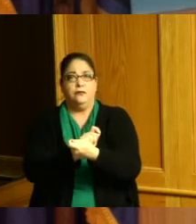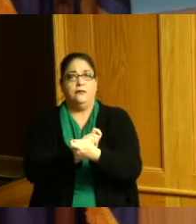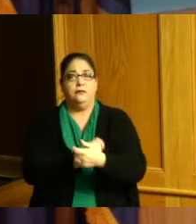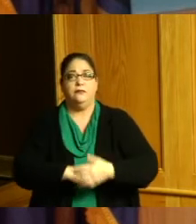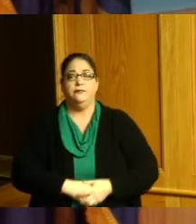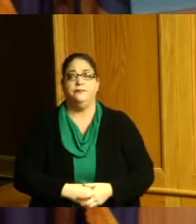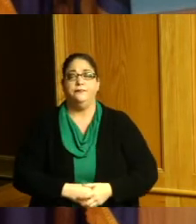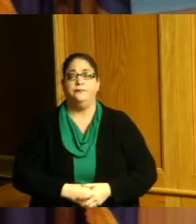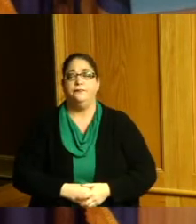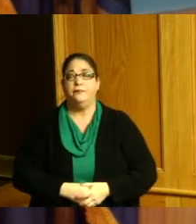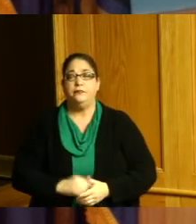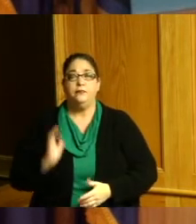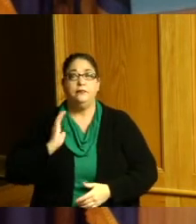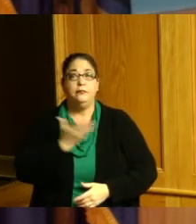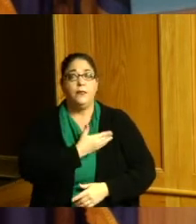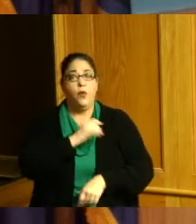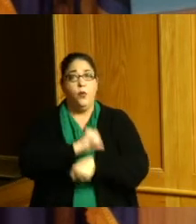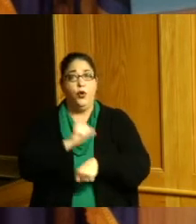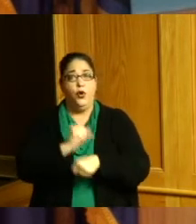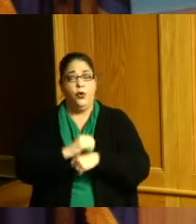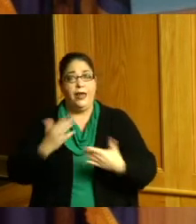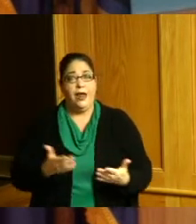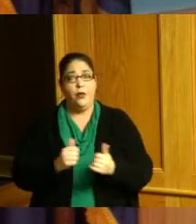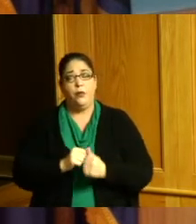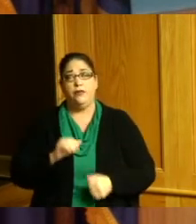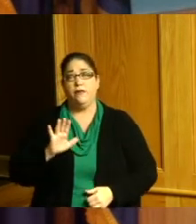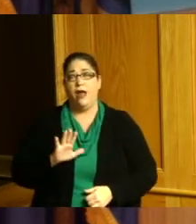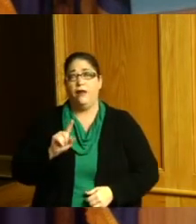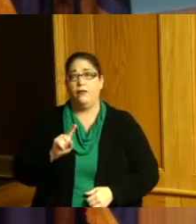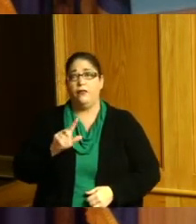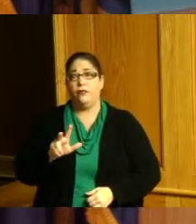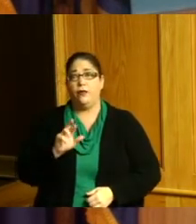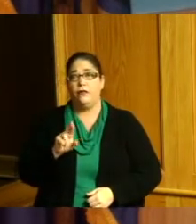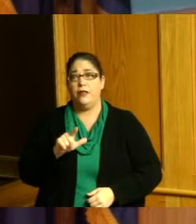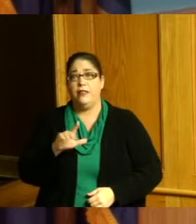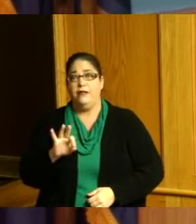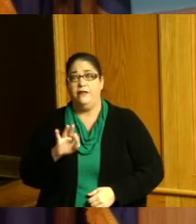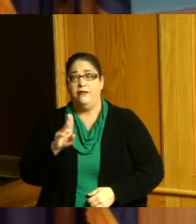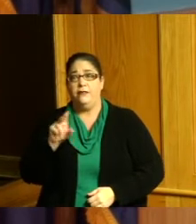able to do here with the 513 relief buzz Dr King would be happy even though we still have people